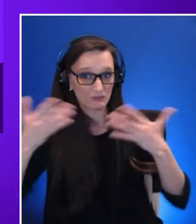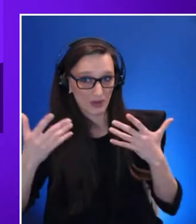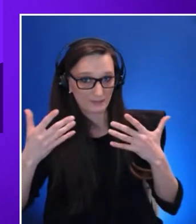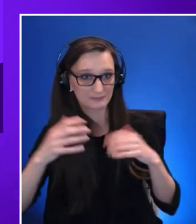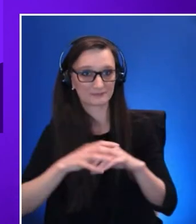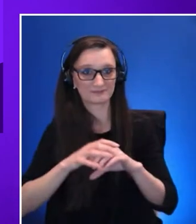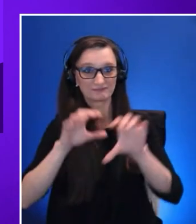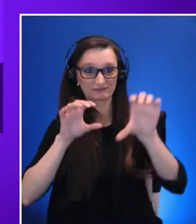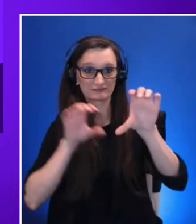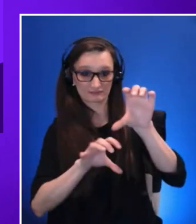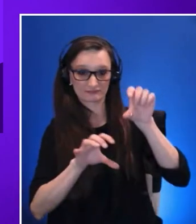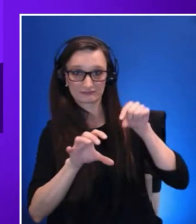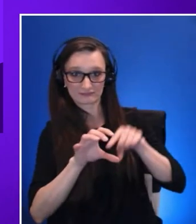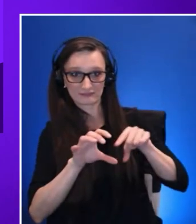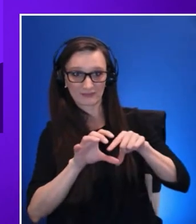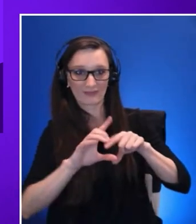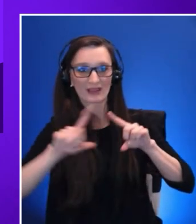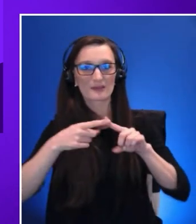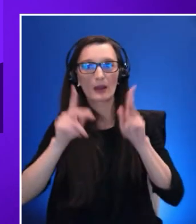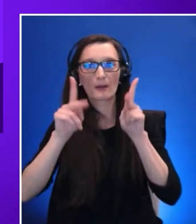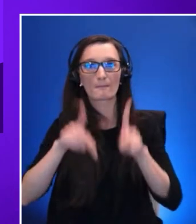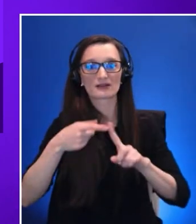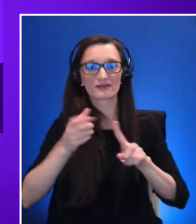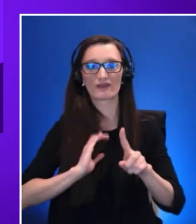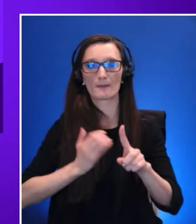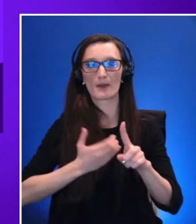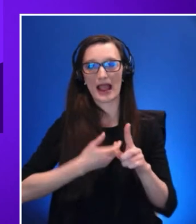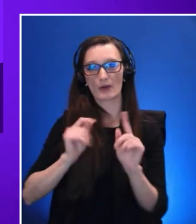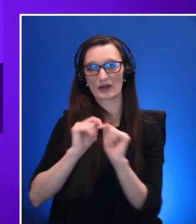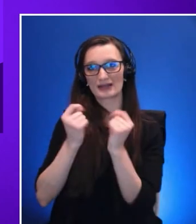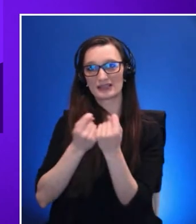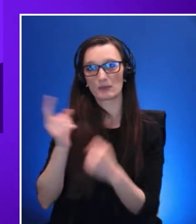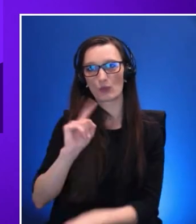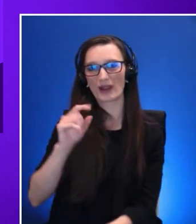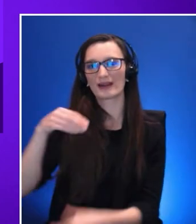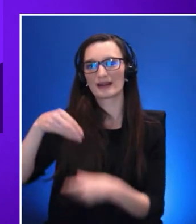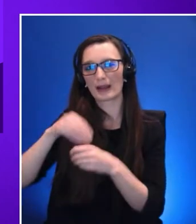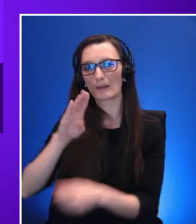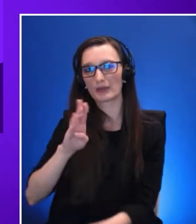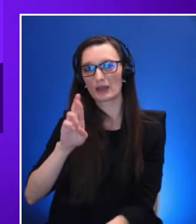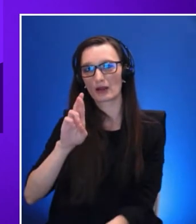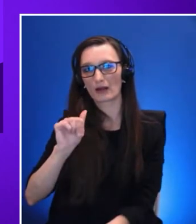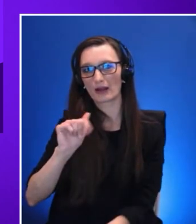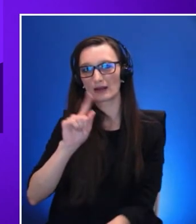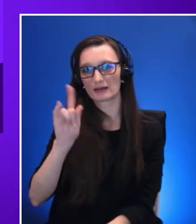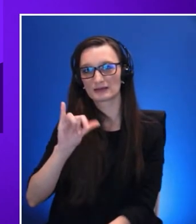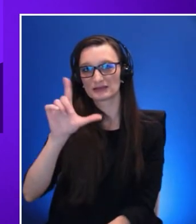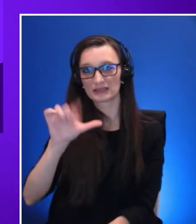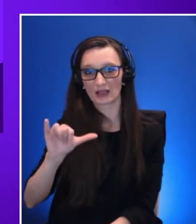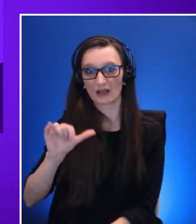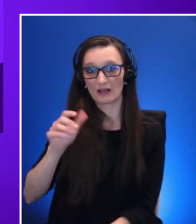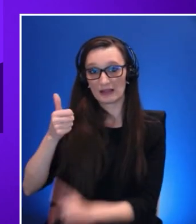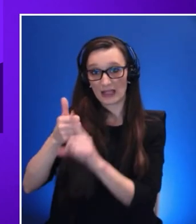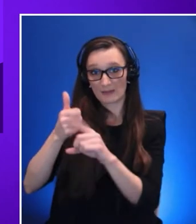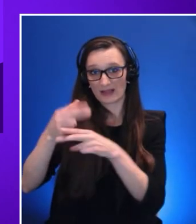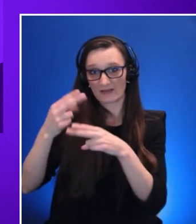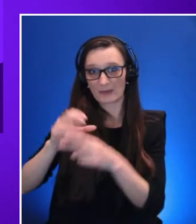in Brazil, his name is Sergio, he's blind and he has been developing interesting solutions